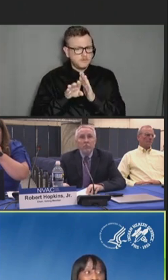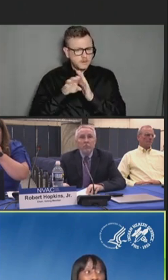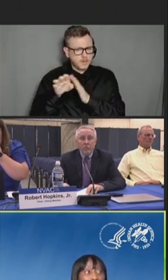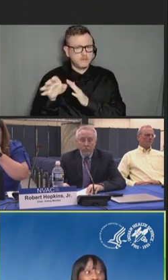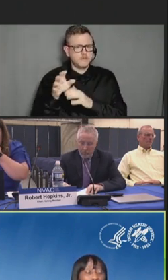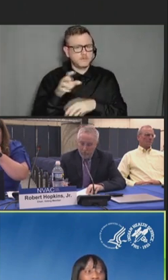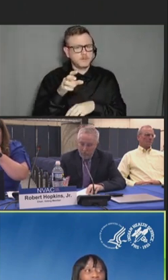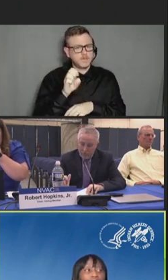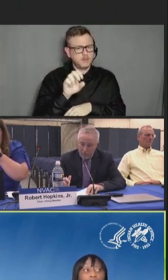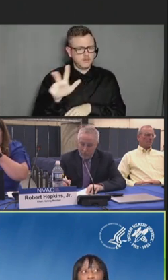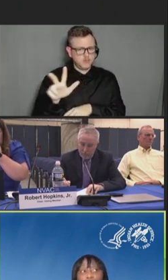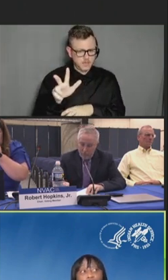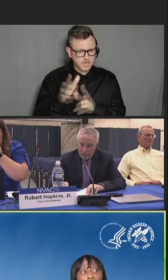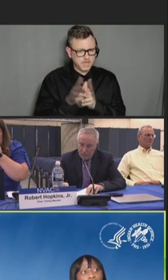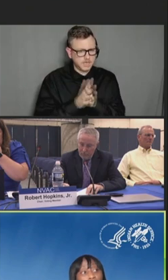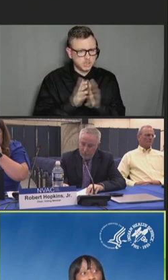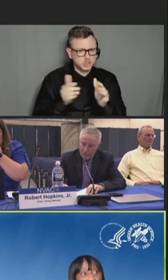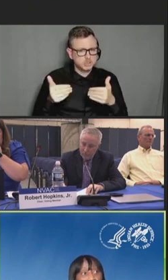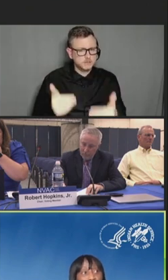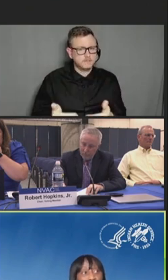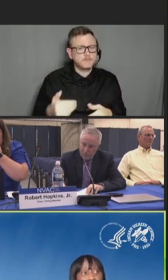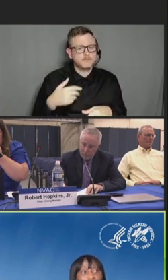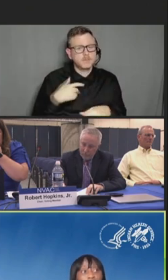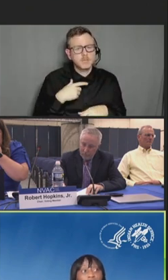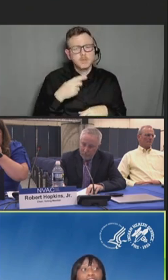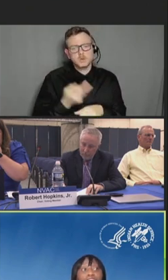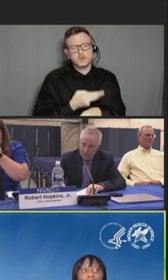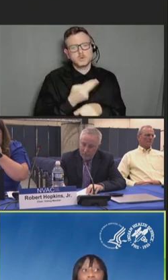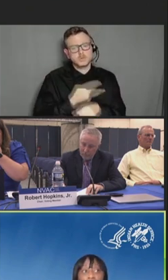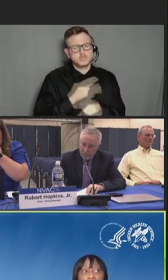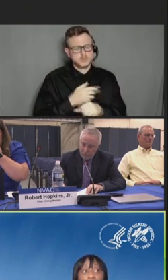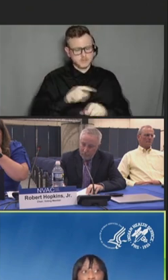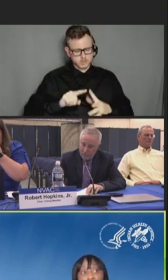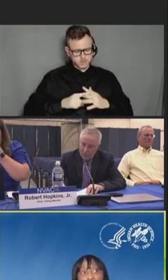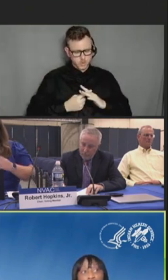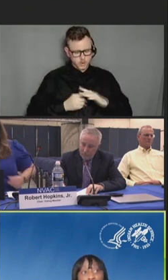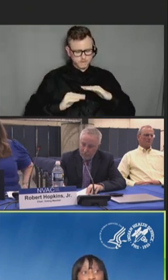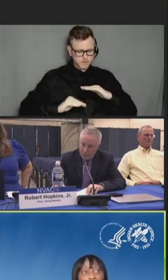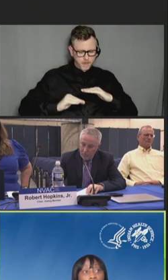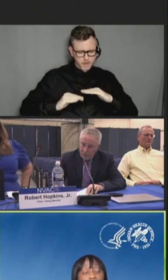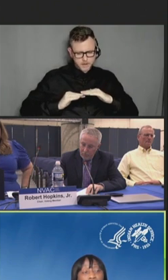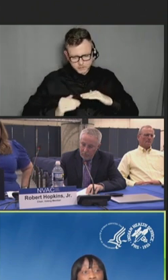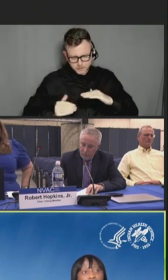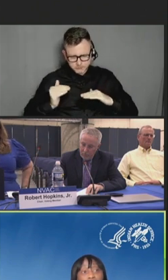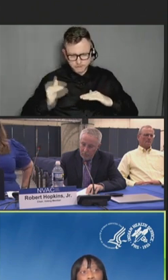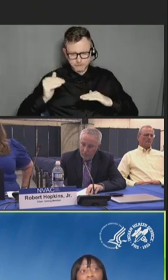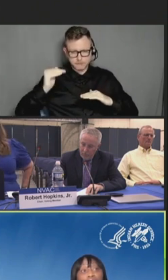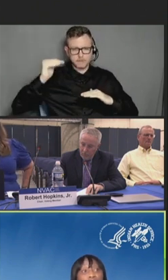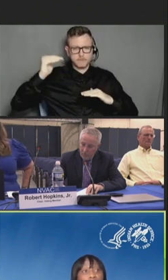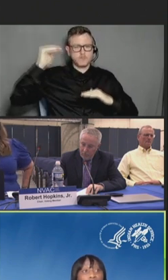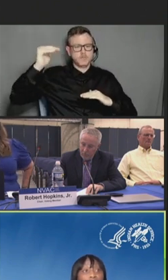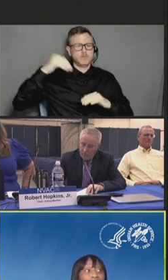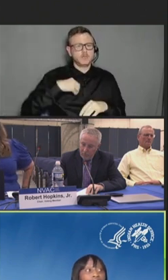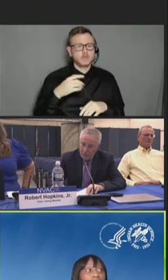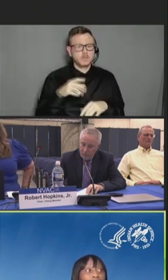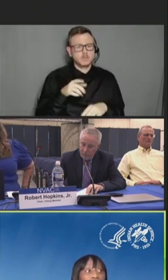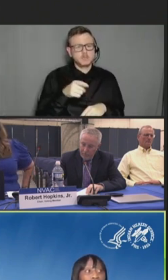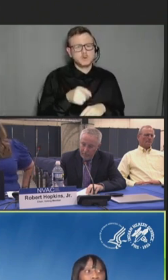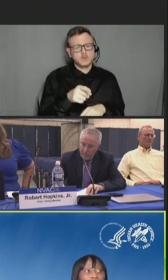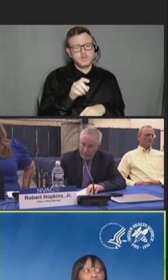using the bottom-up approach and sharing lessons learned via the E3 vaccine initiative and